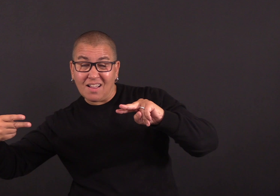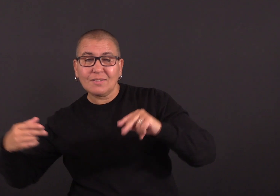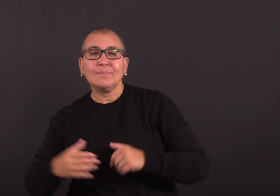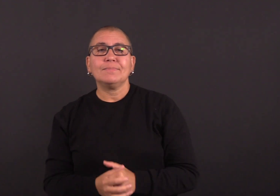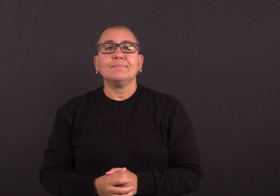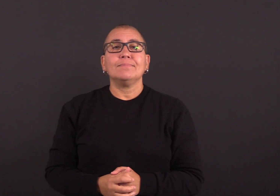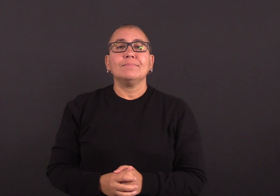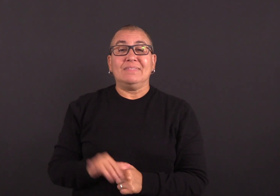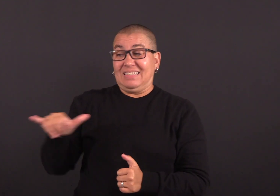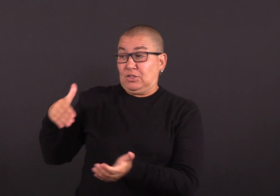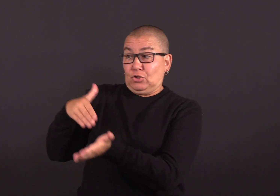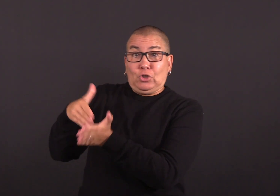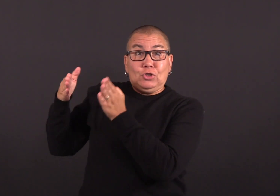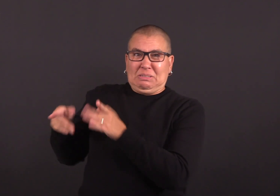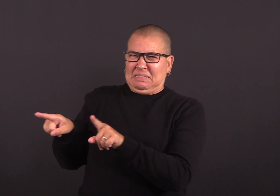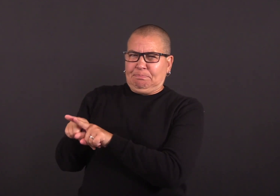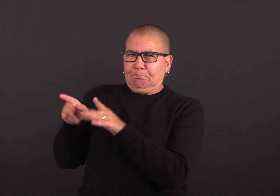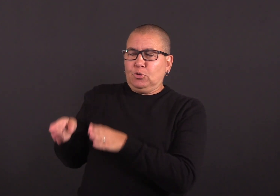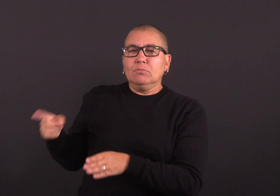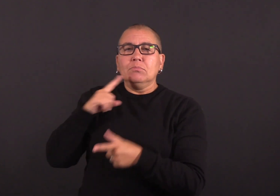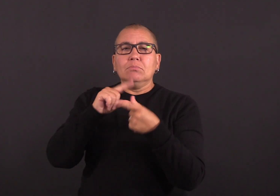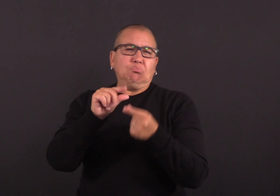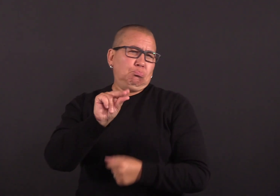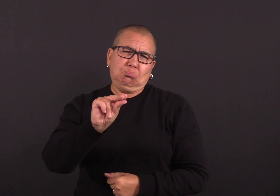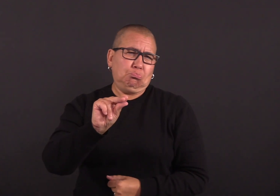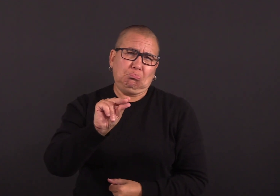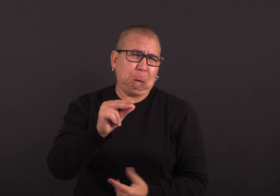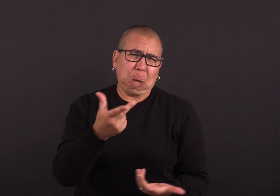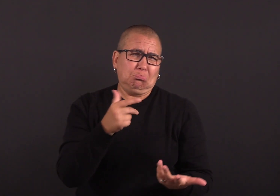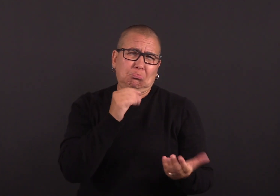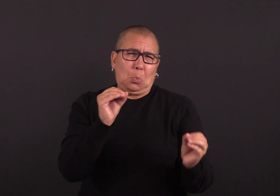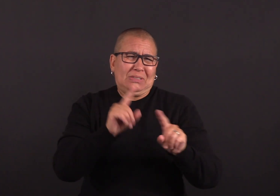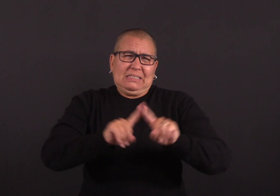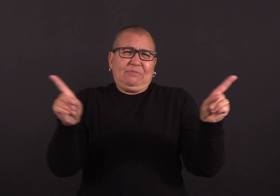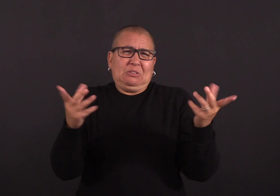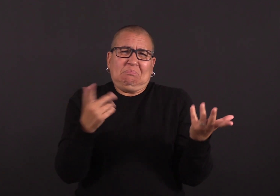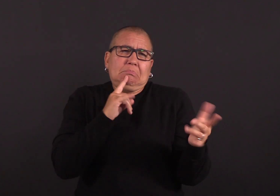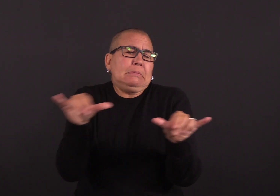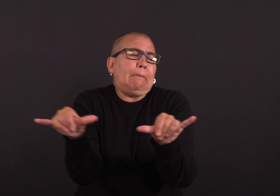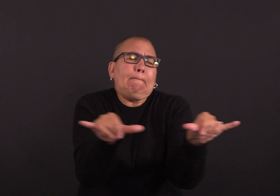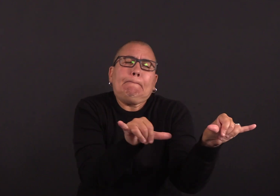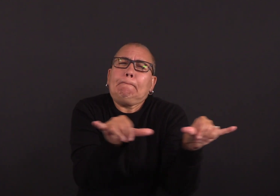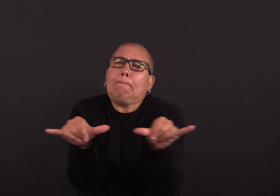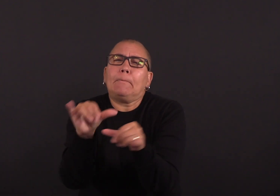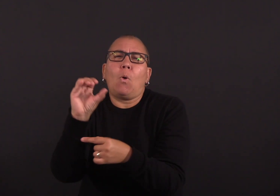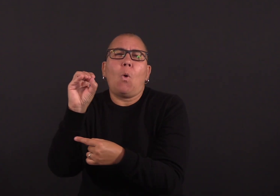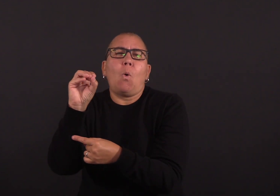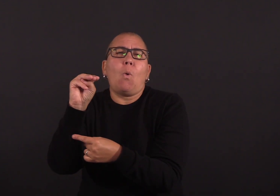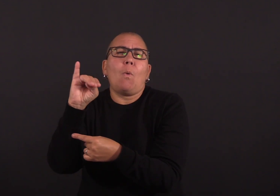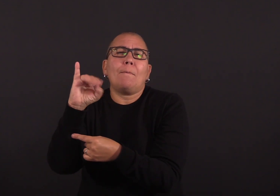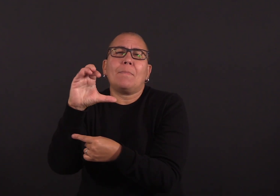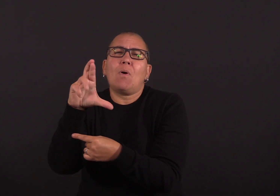runny nose, sore throat, and other cold-like symptoms, as opposed to lower respiratory tract